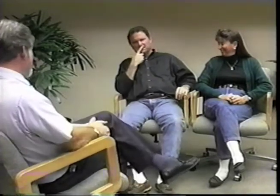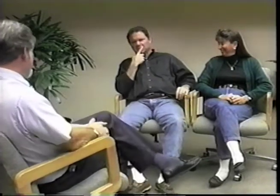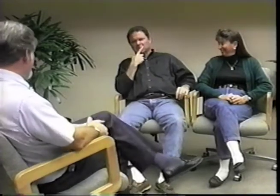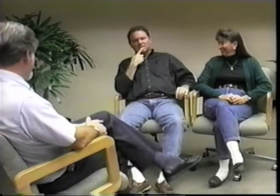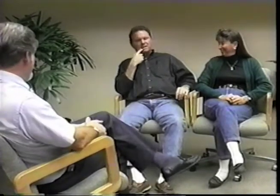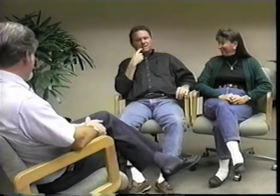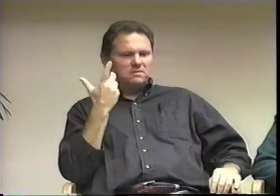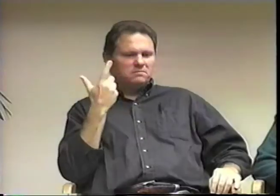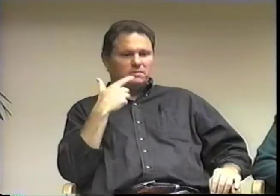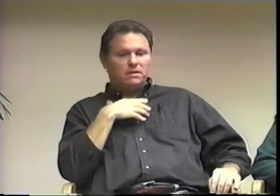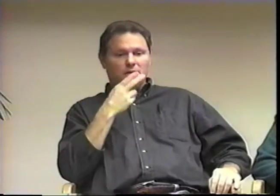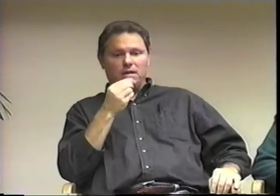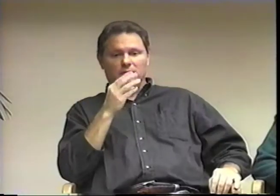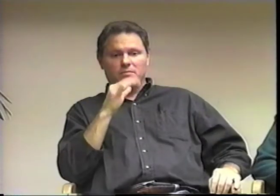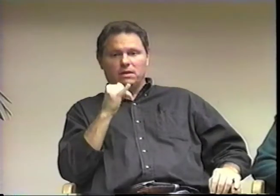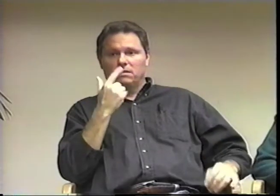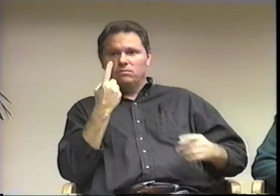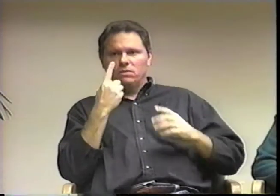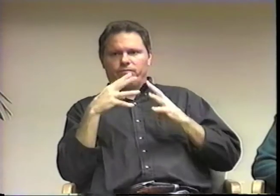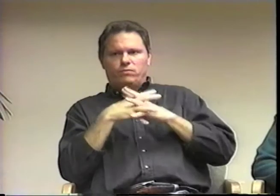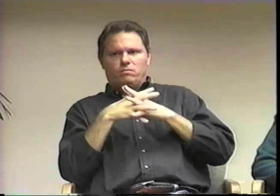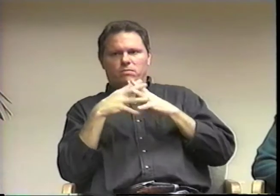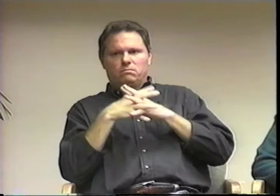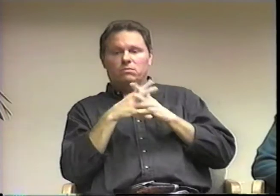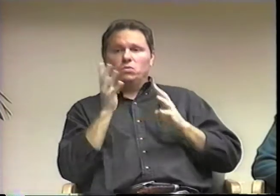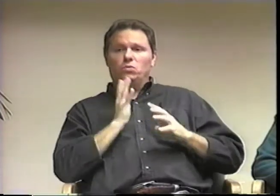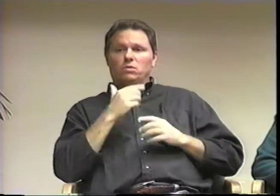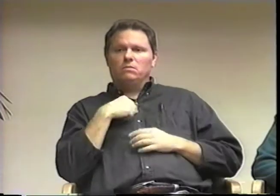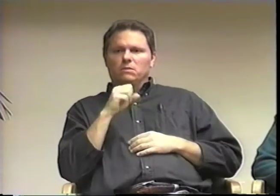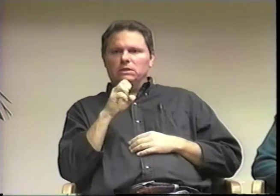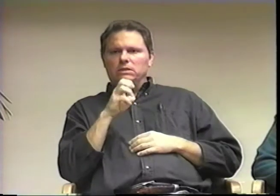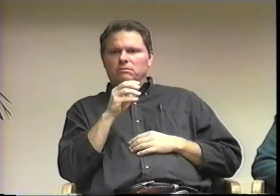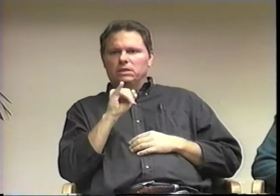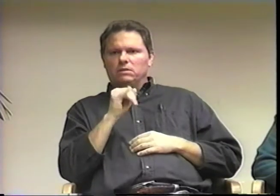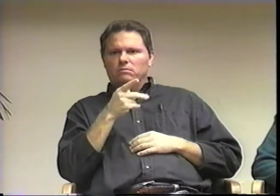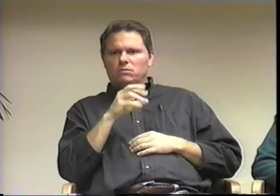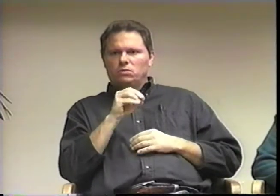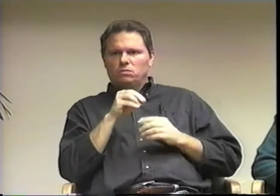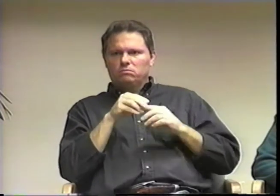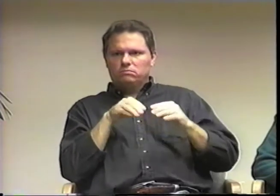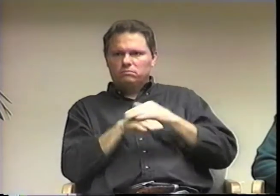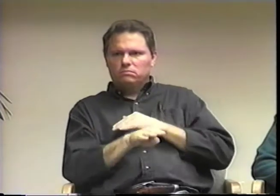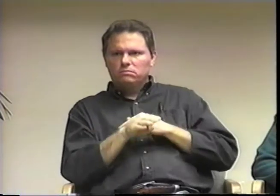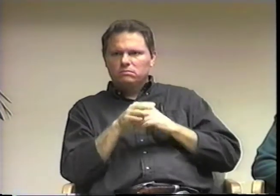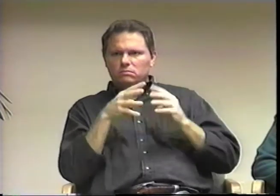I guess for my hobbies, I would say I really enjoy football.